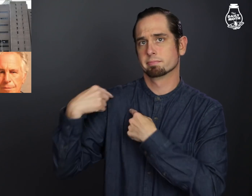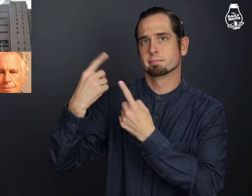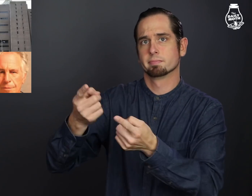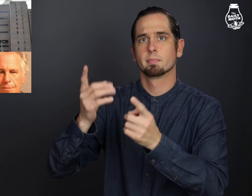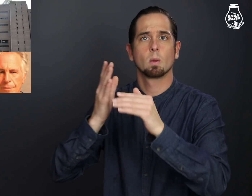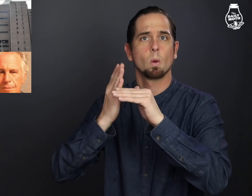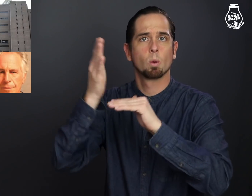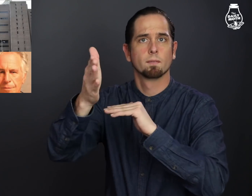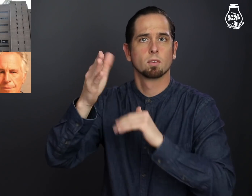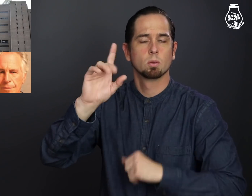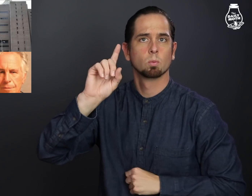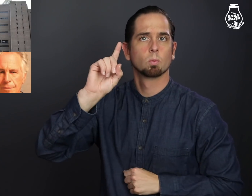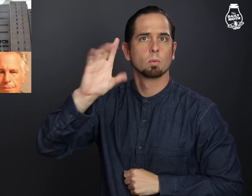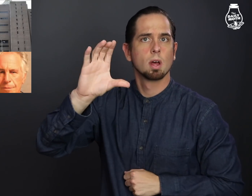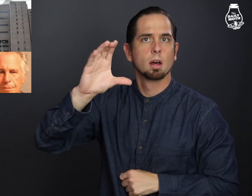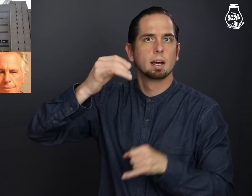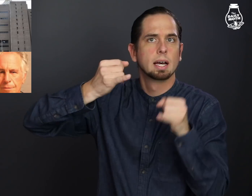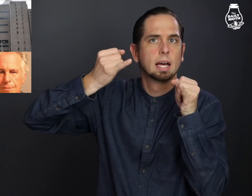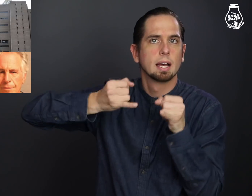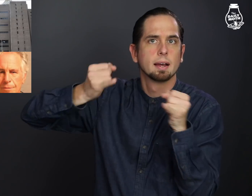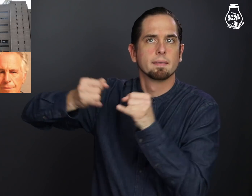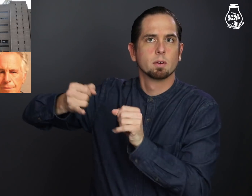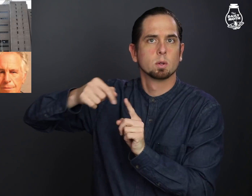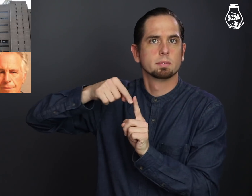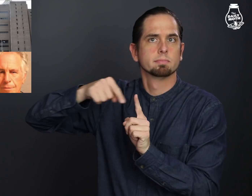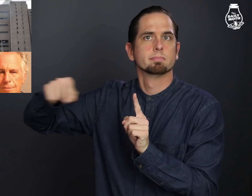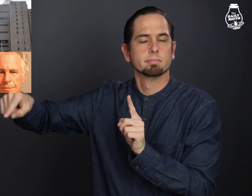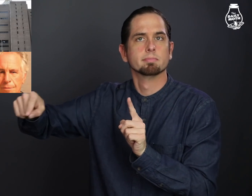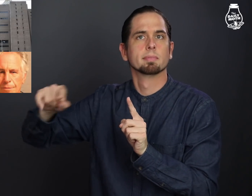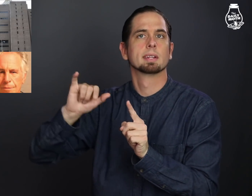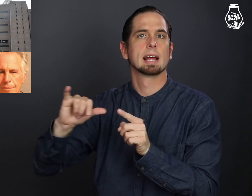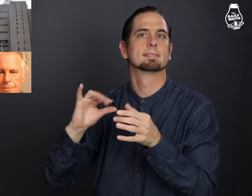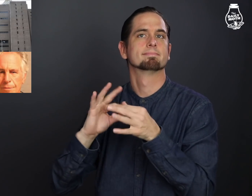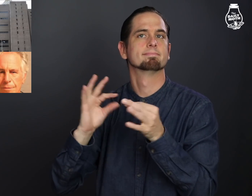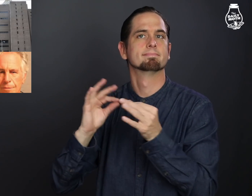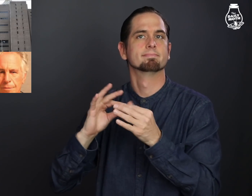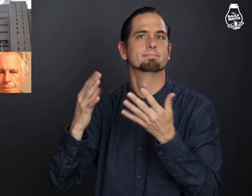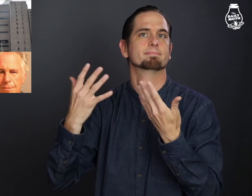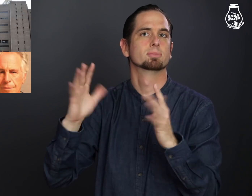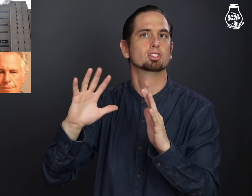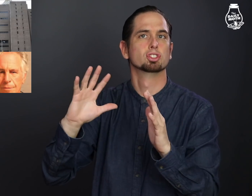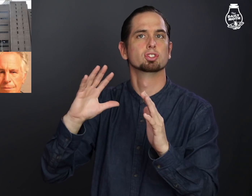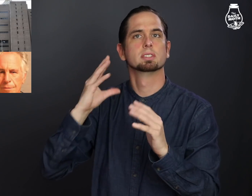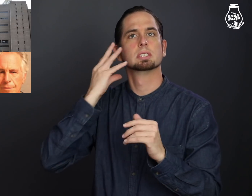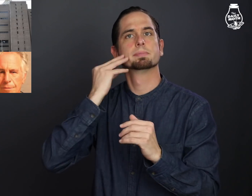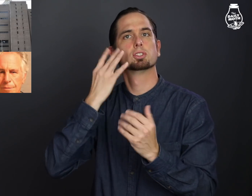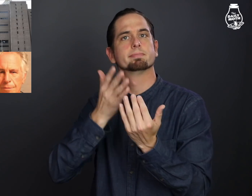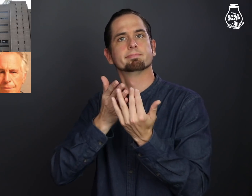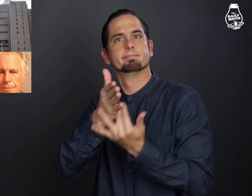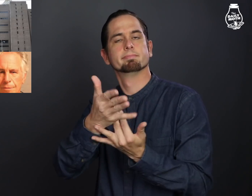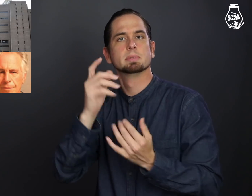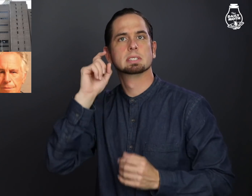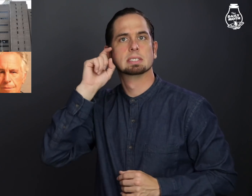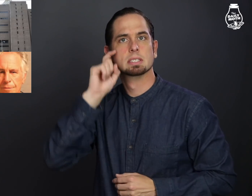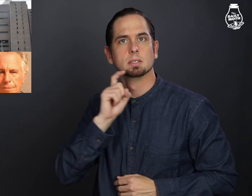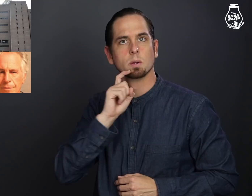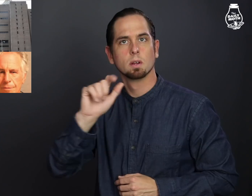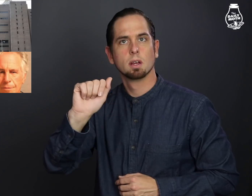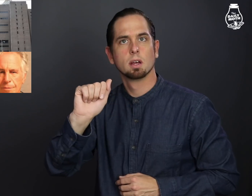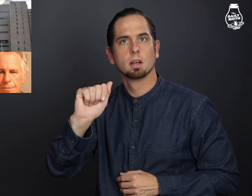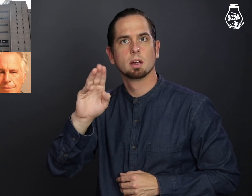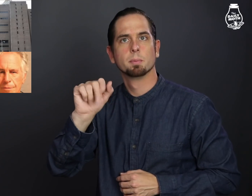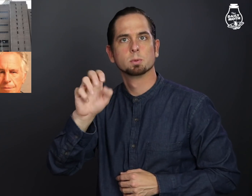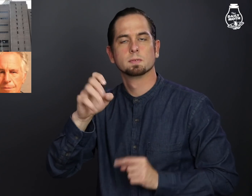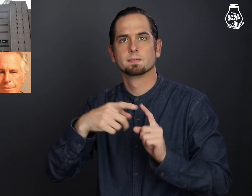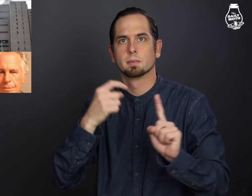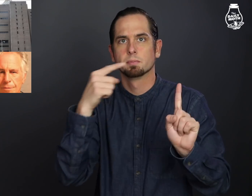More than 100 individuals who said they survived sexual abuse